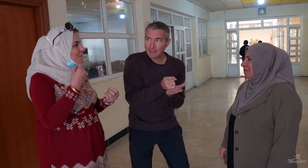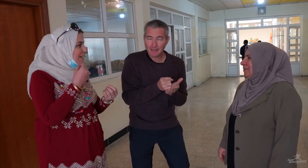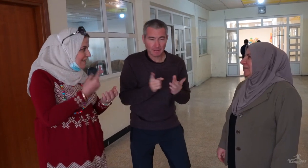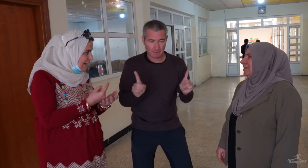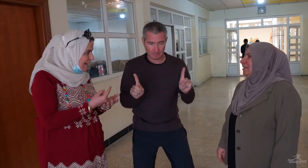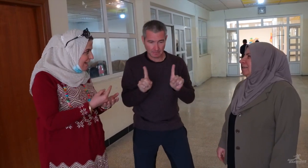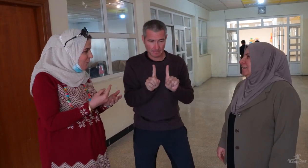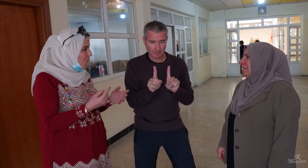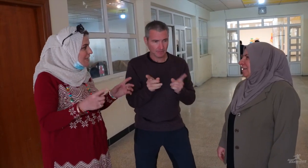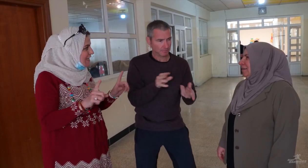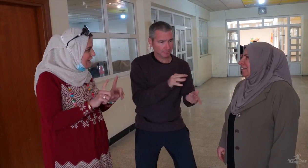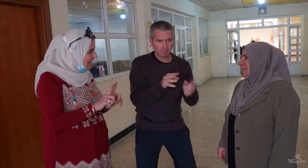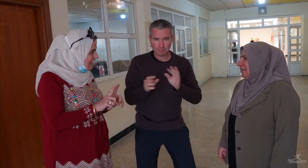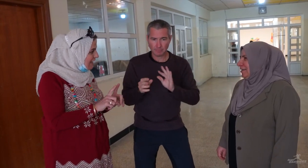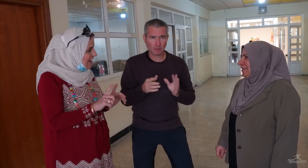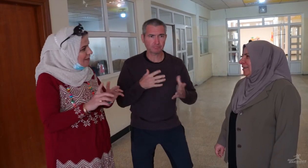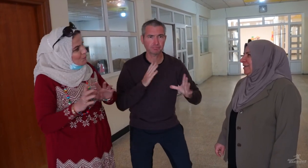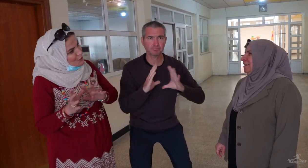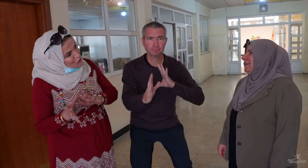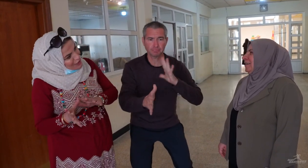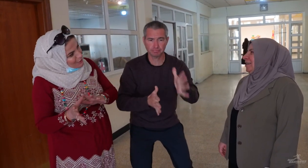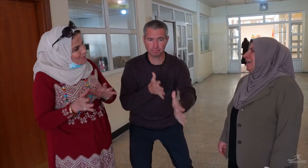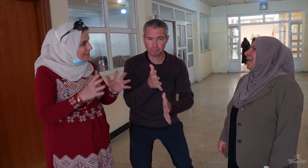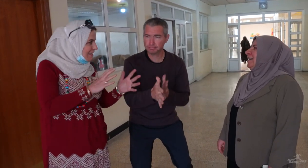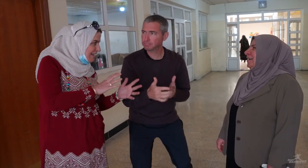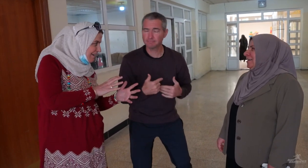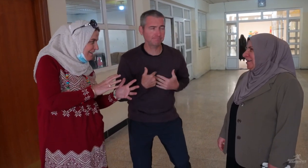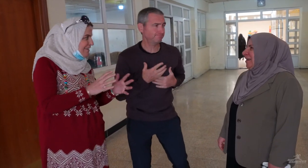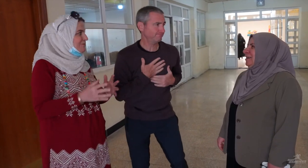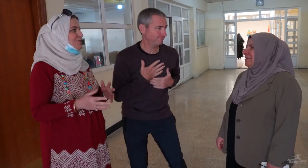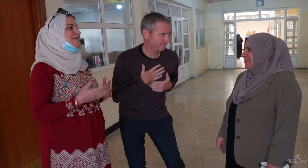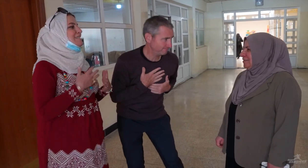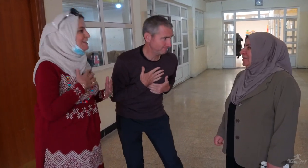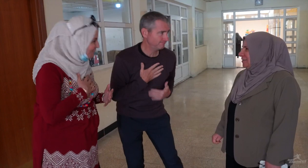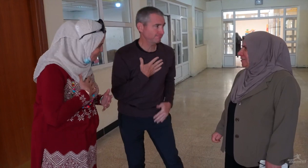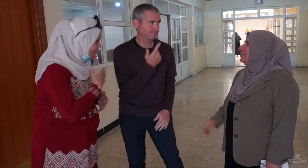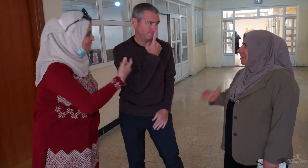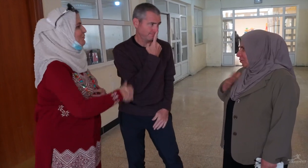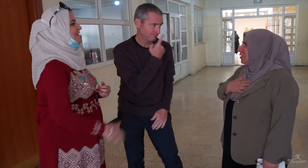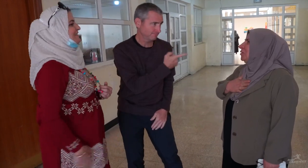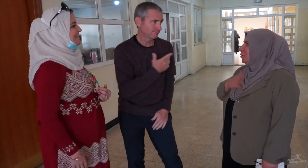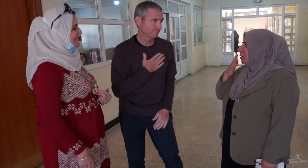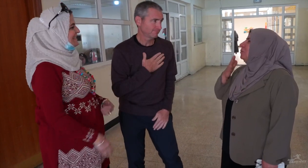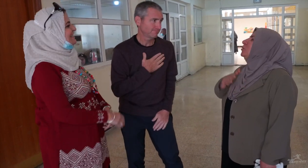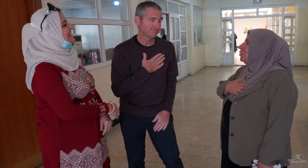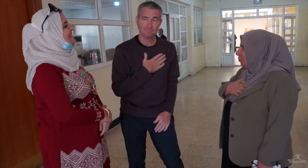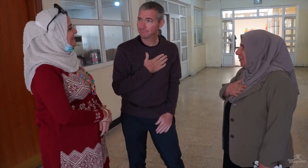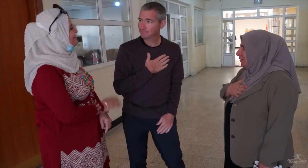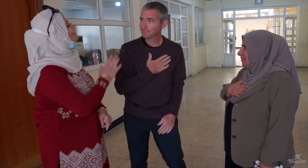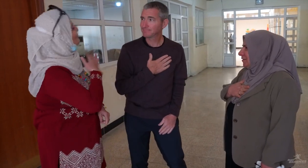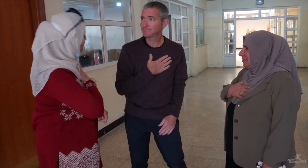It shows that there is no communication barrier. I really appreciate that very much. Thank you.